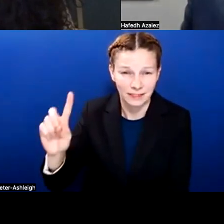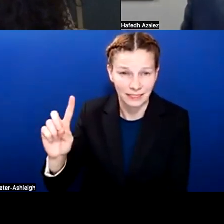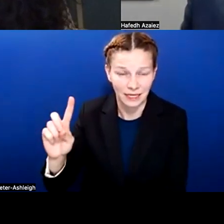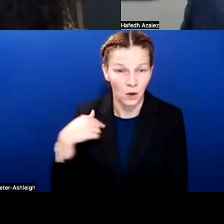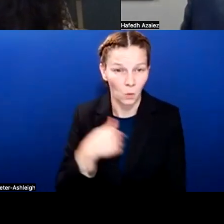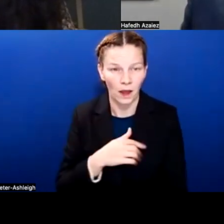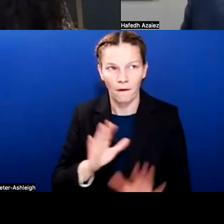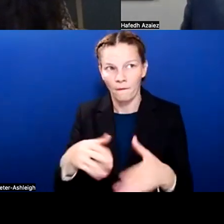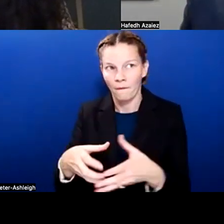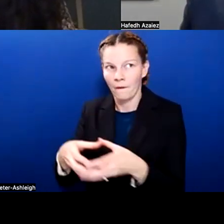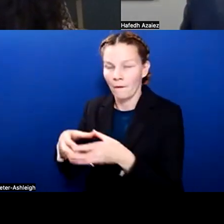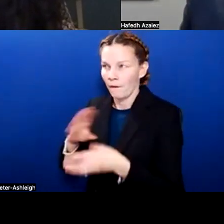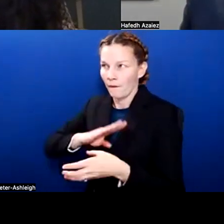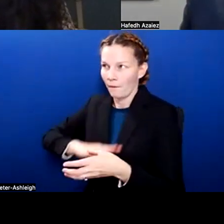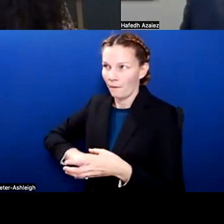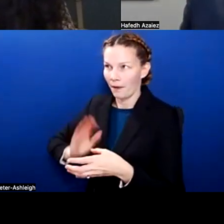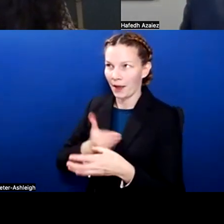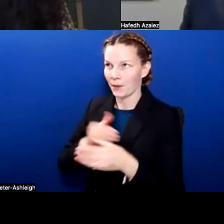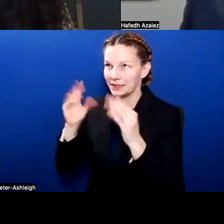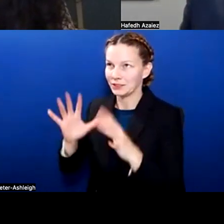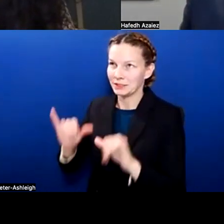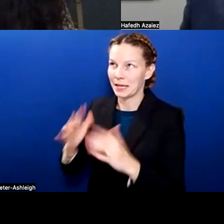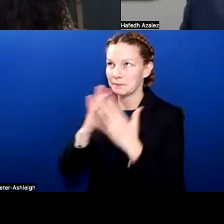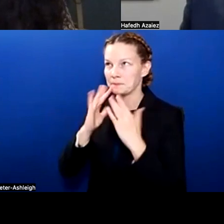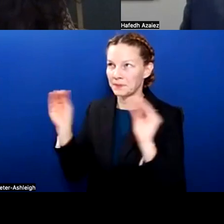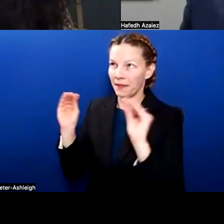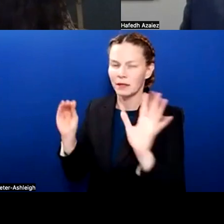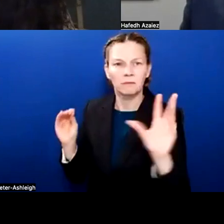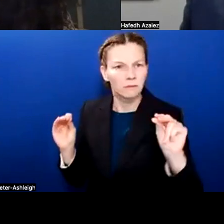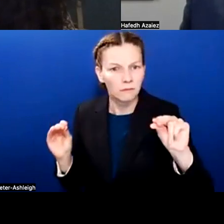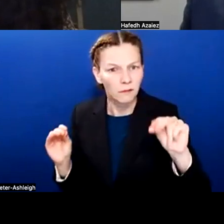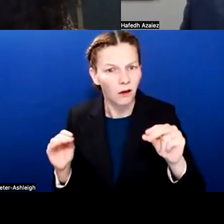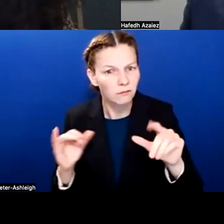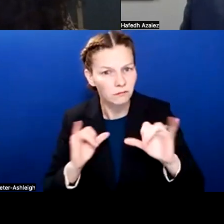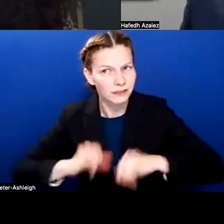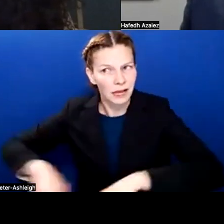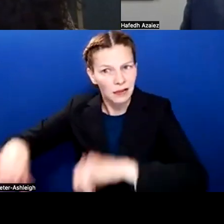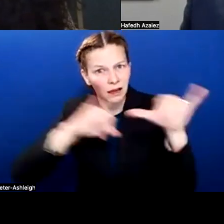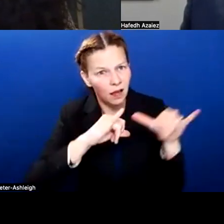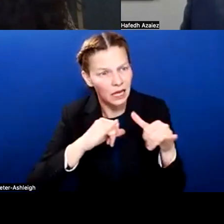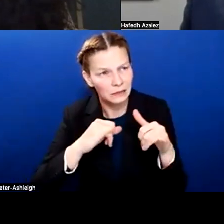And so we've had to really kind of think outside the box in terms of how do we support other pipelines